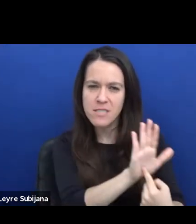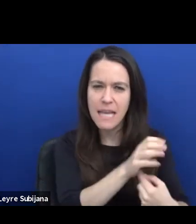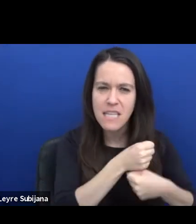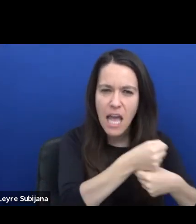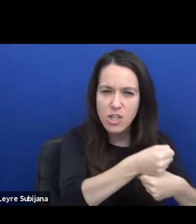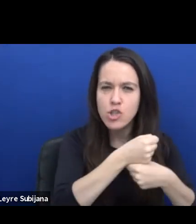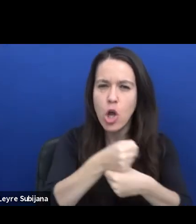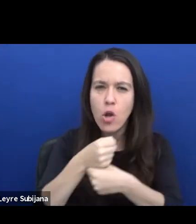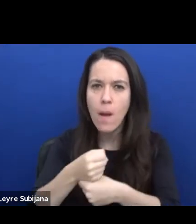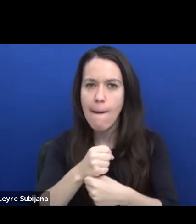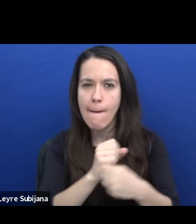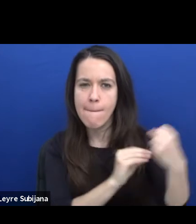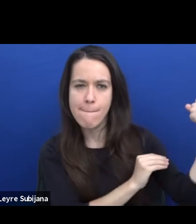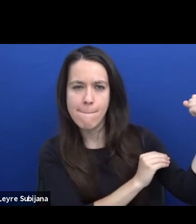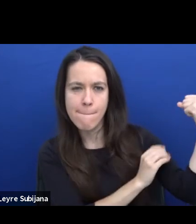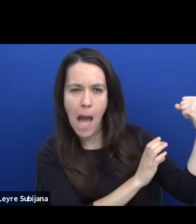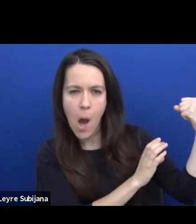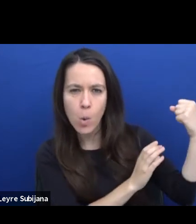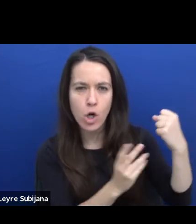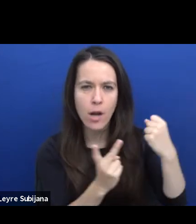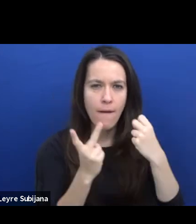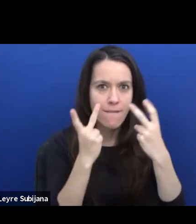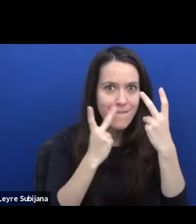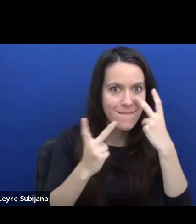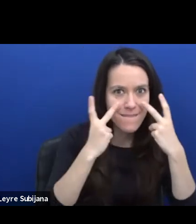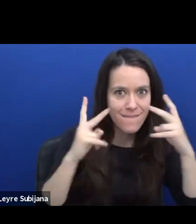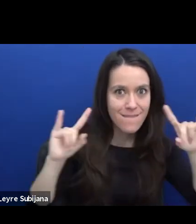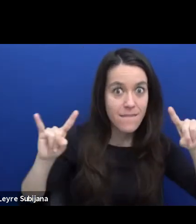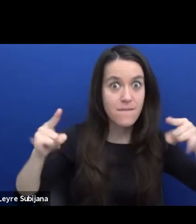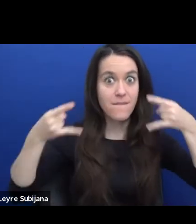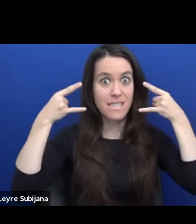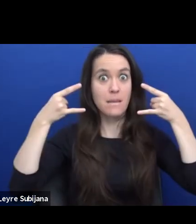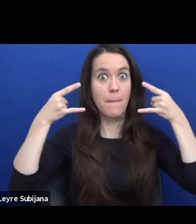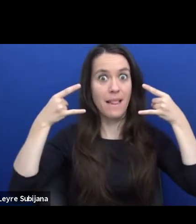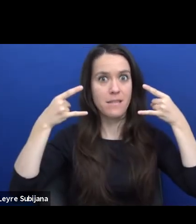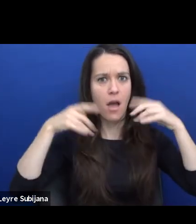our visibility and access participation in the art scenes.